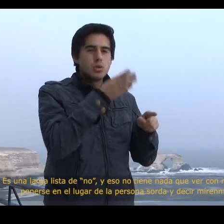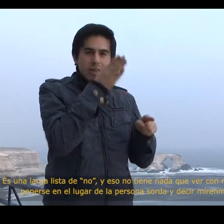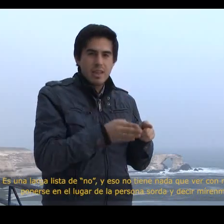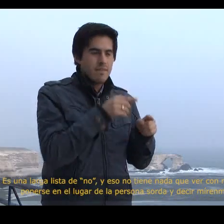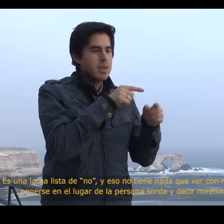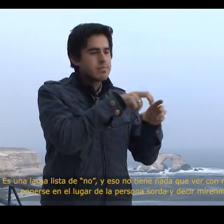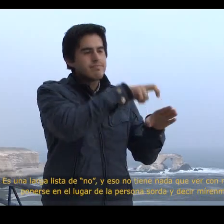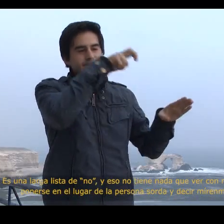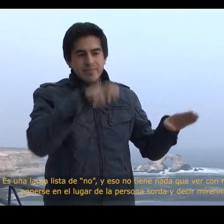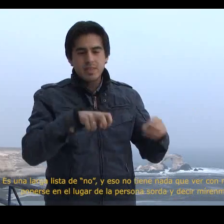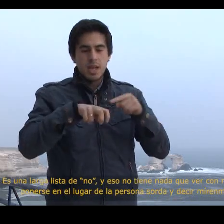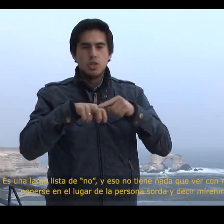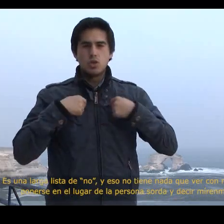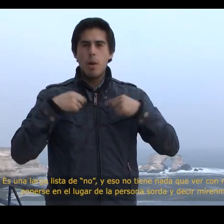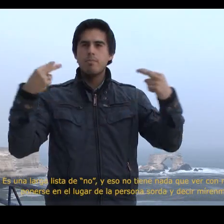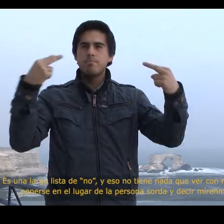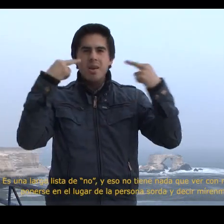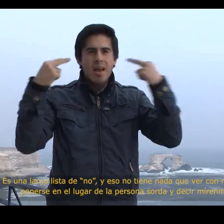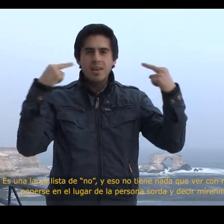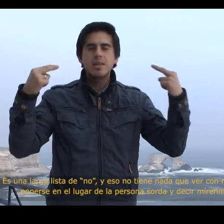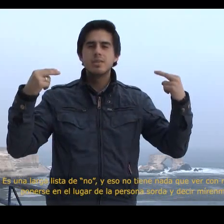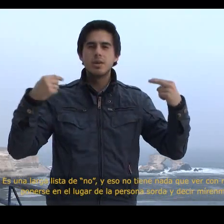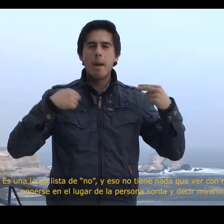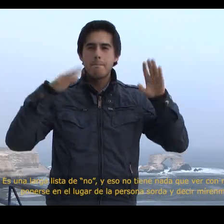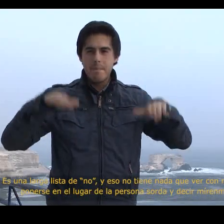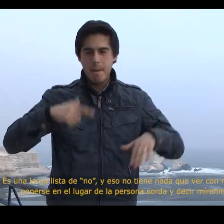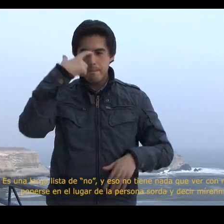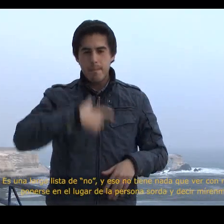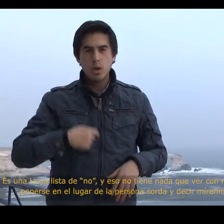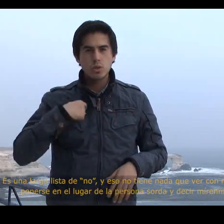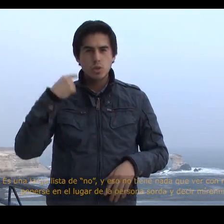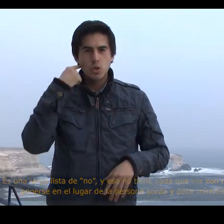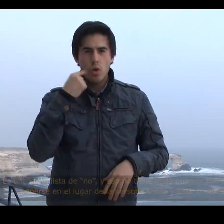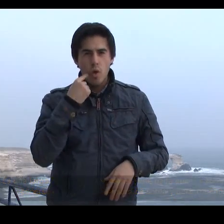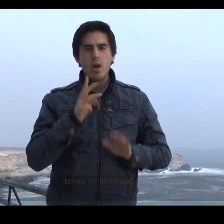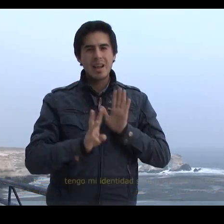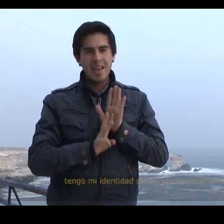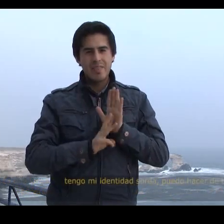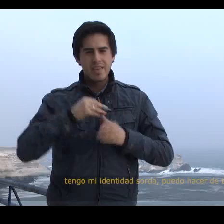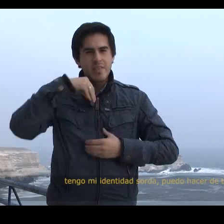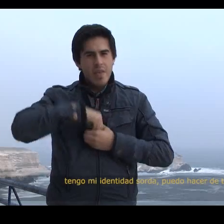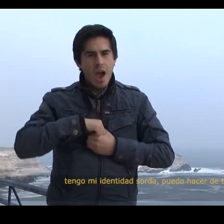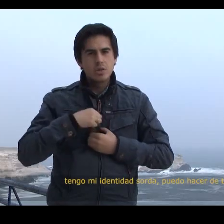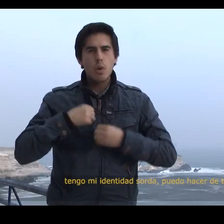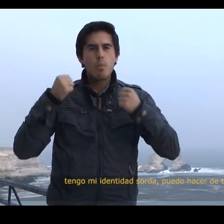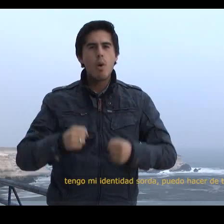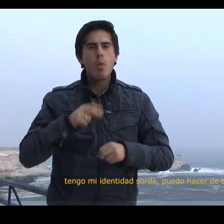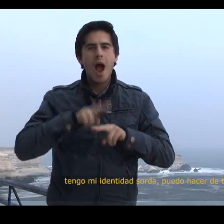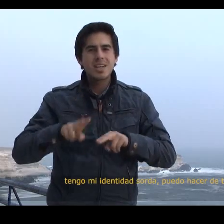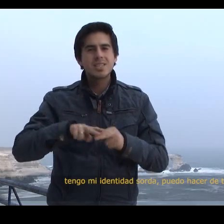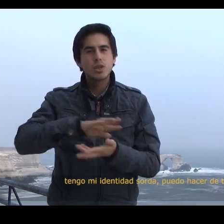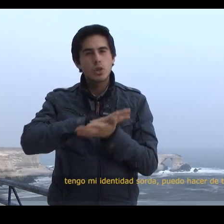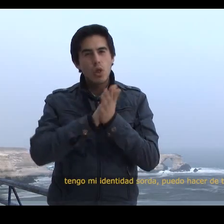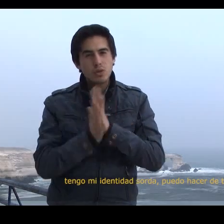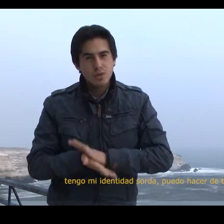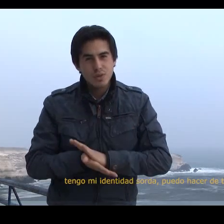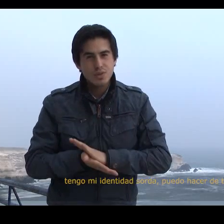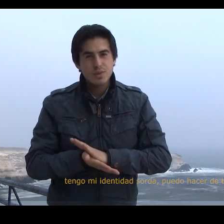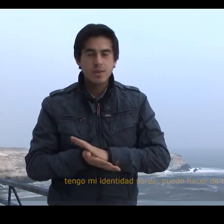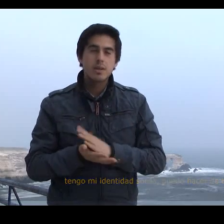People have to get out of that mindset and see us for who we are. We have a Deaf identity. We can do anything.”